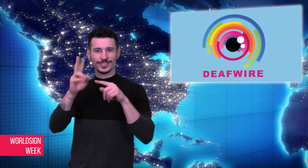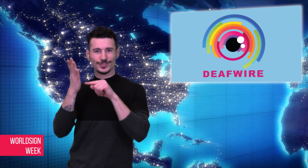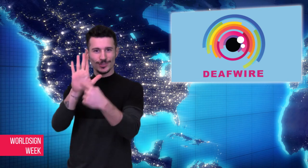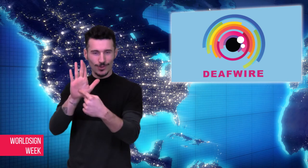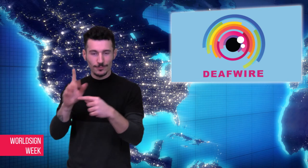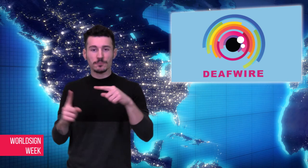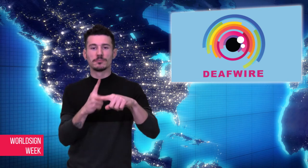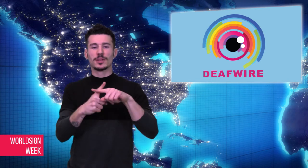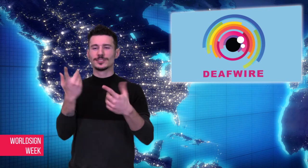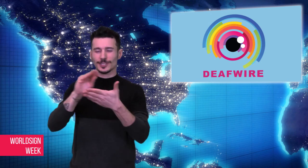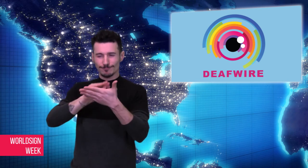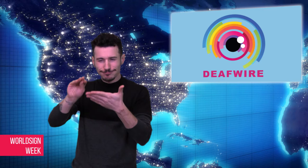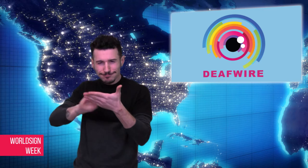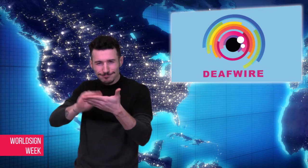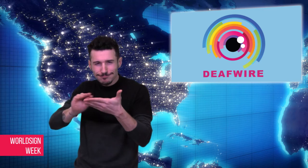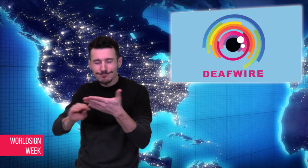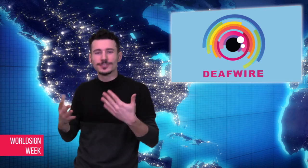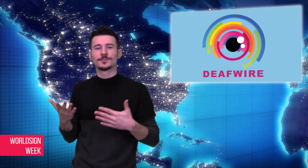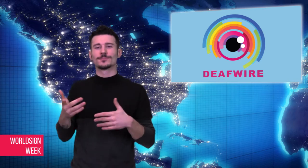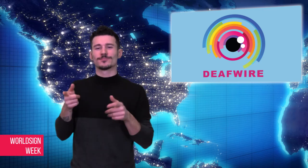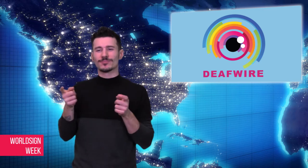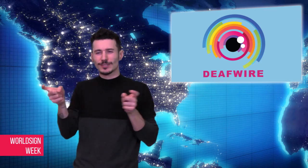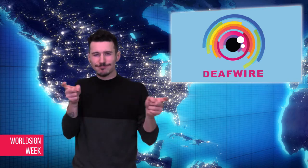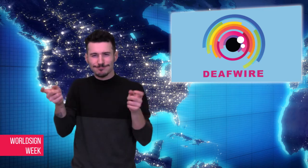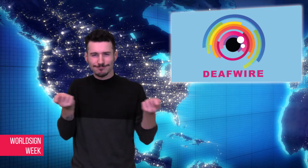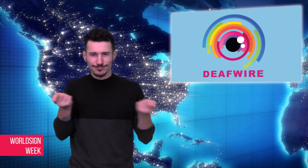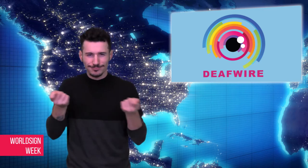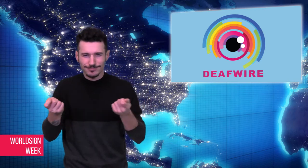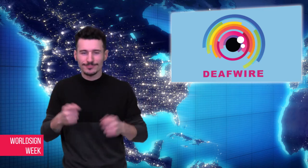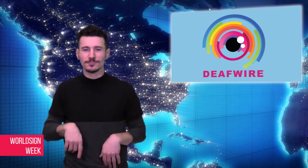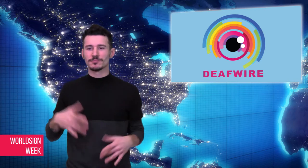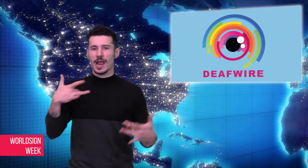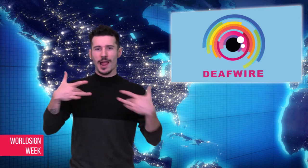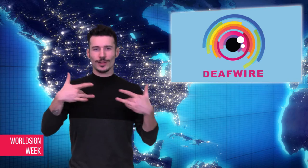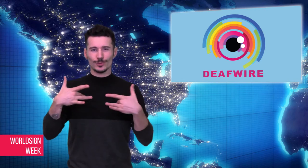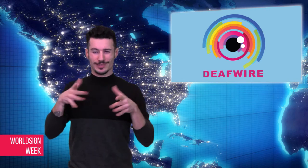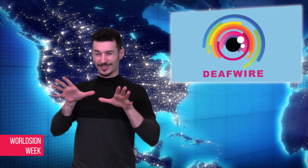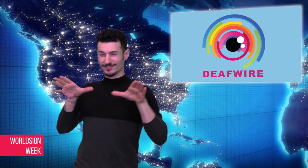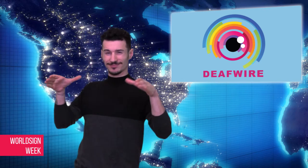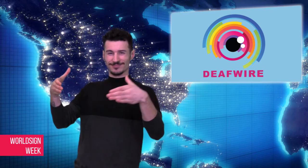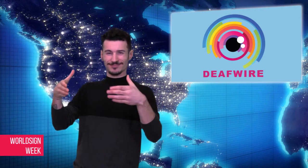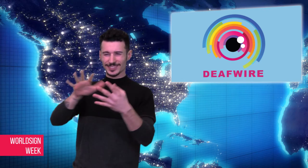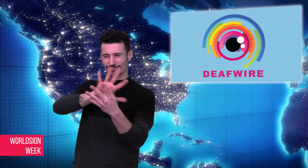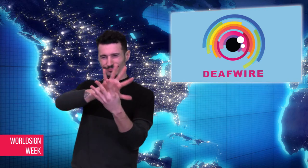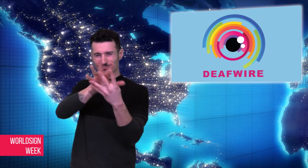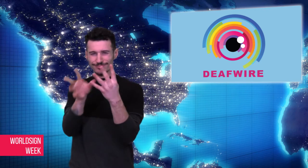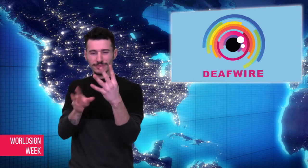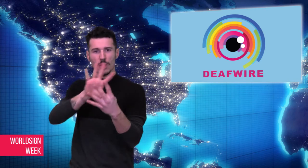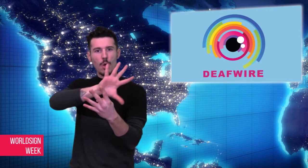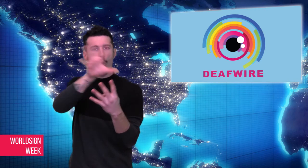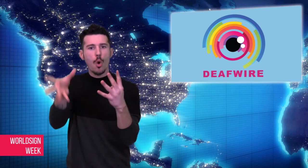devices. The show creators, writers, producer, and actors are all Deaf -